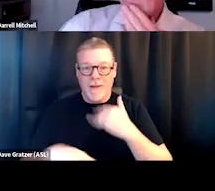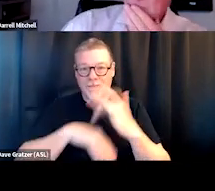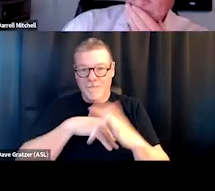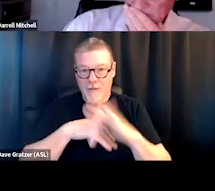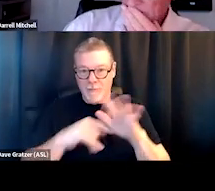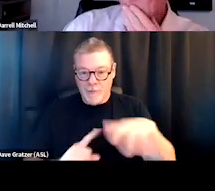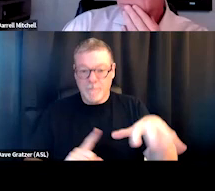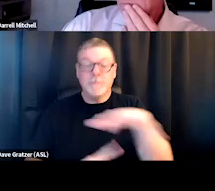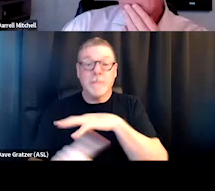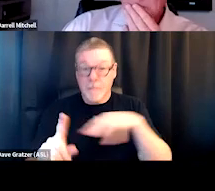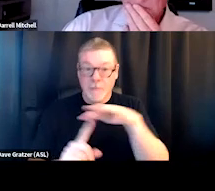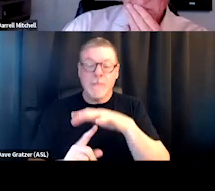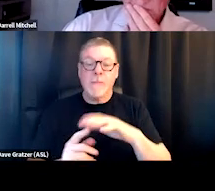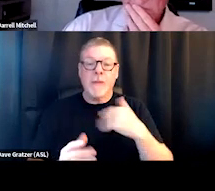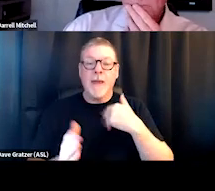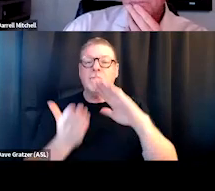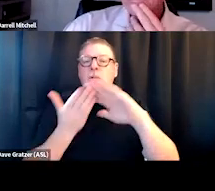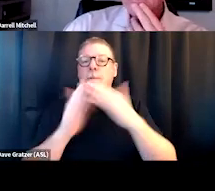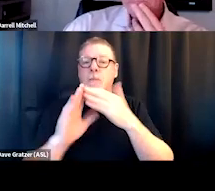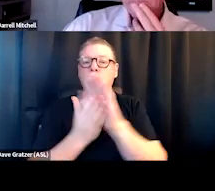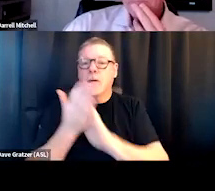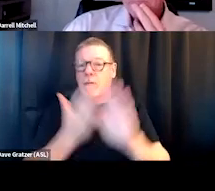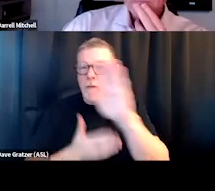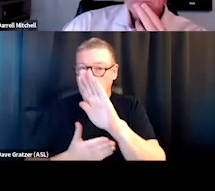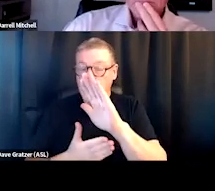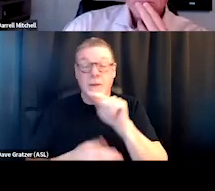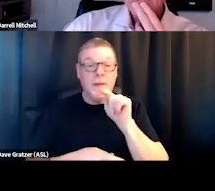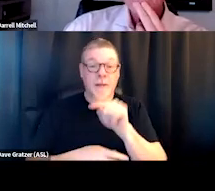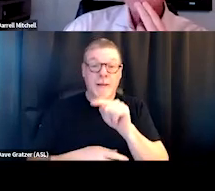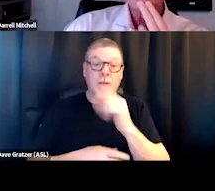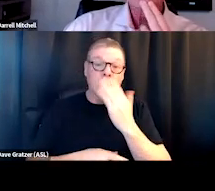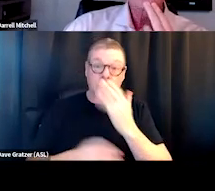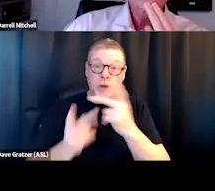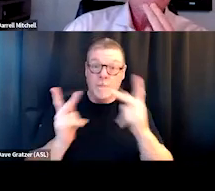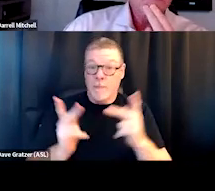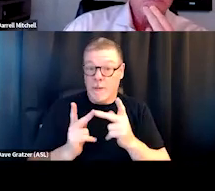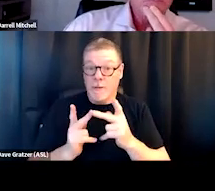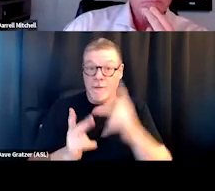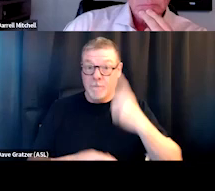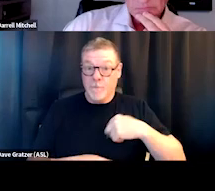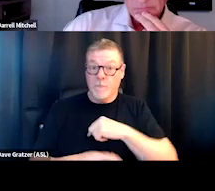do have a community college network. That was a really great place for us to start.